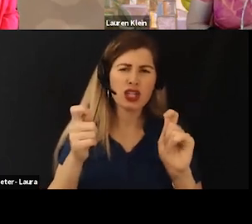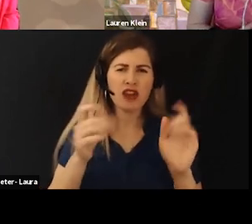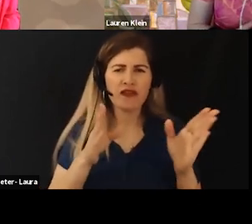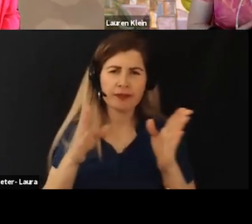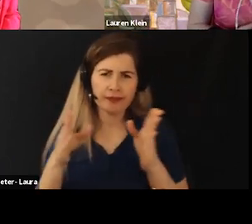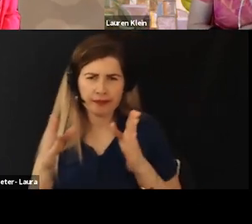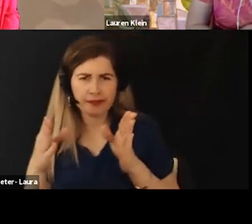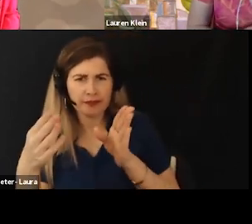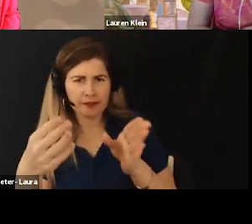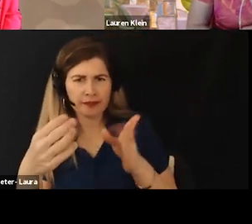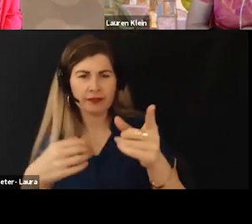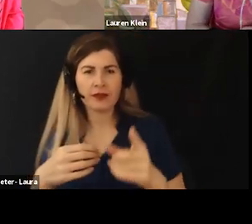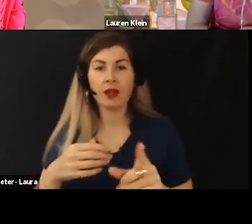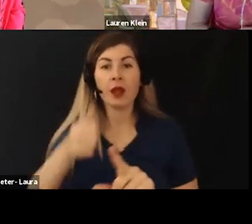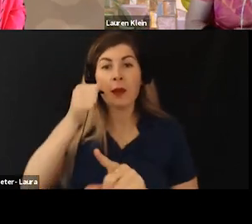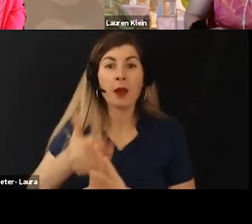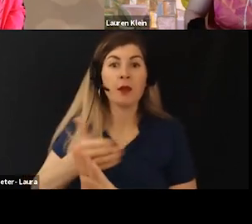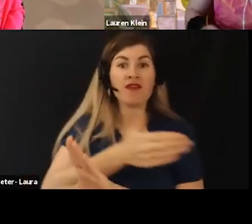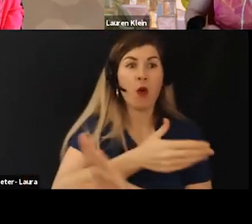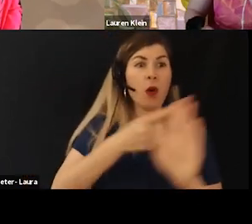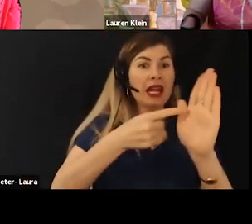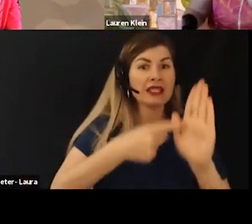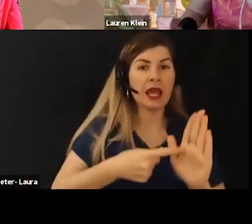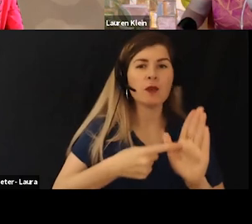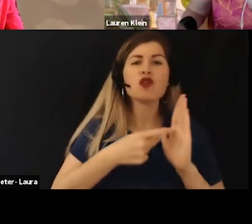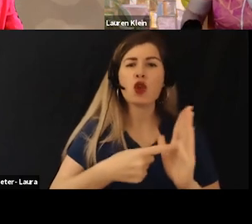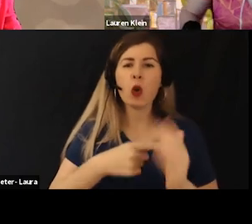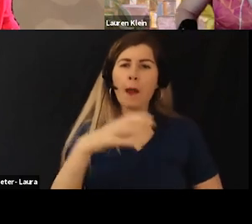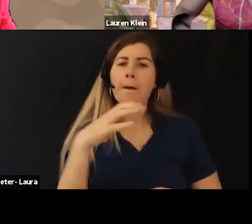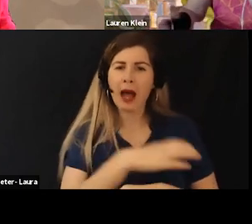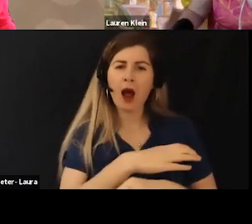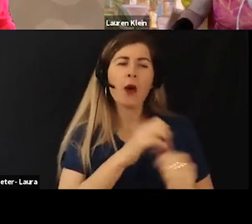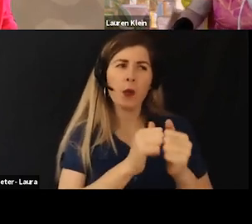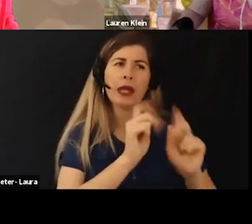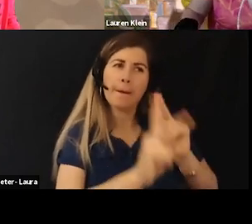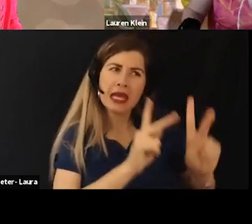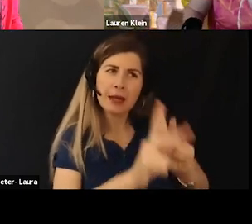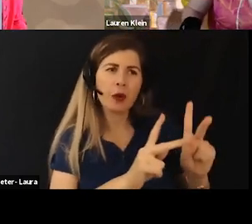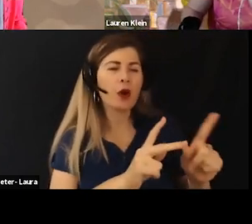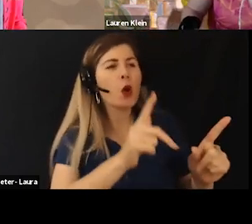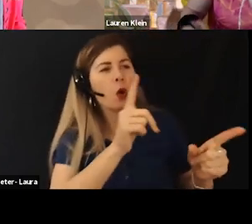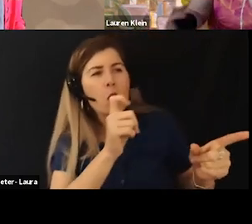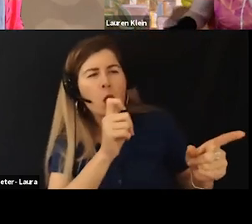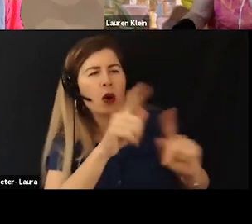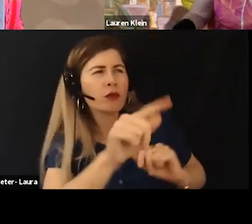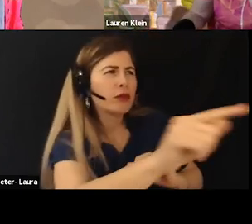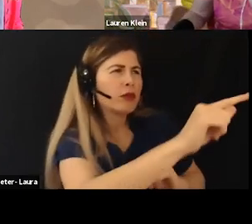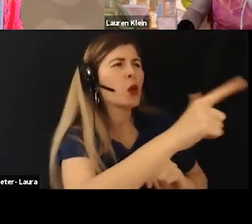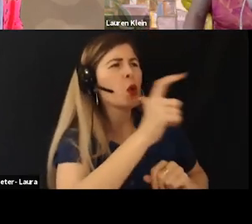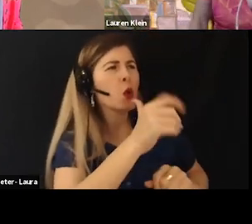Because the previous example is have focused mostly on the issue of power and people rights are the people who have power and the people who don't.